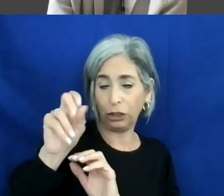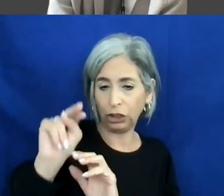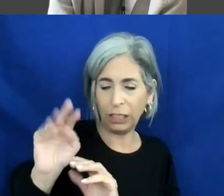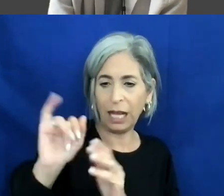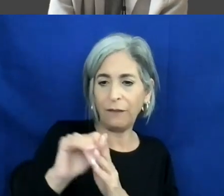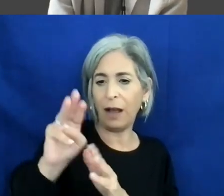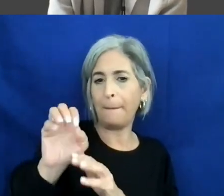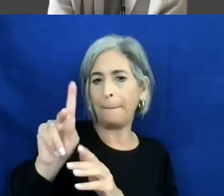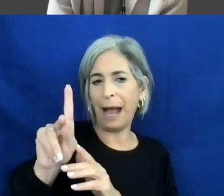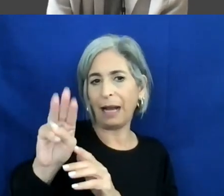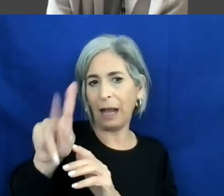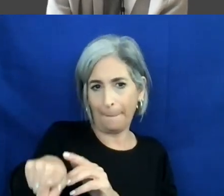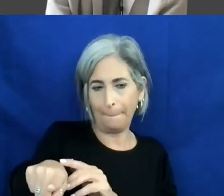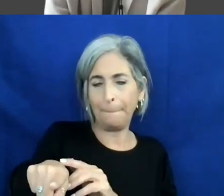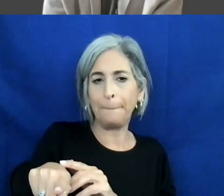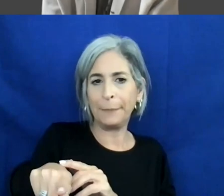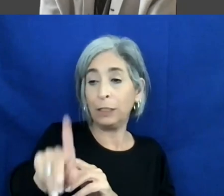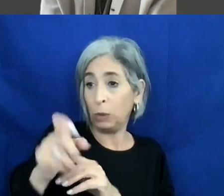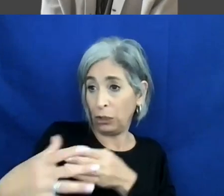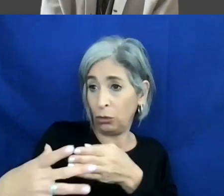very specifically the guidelines you need to know for each and every one of these pieces.